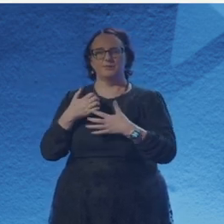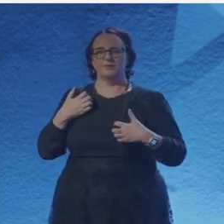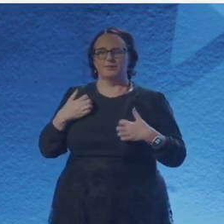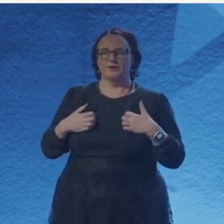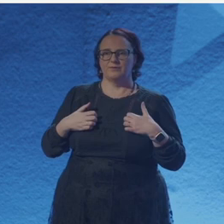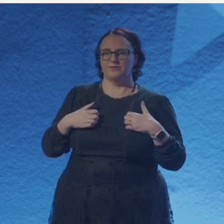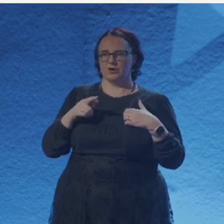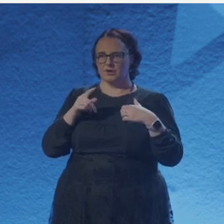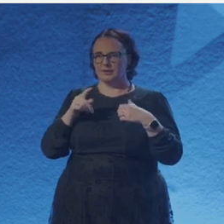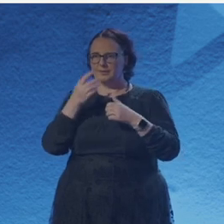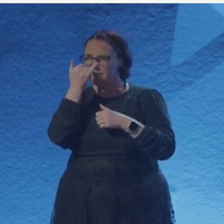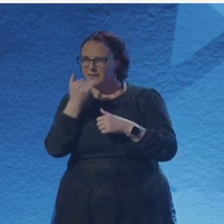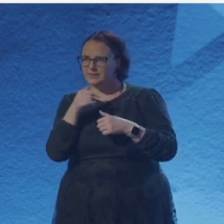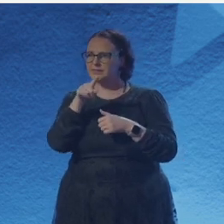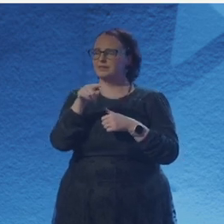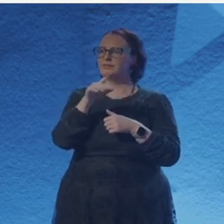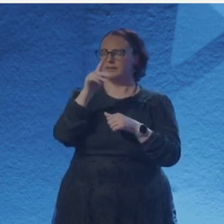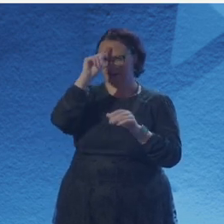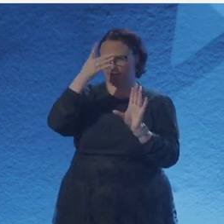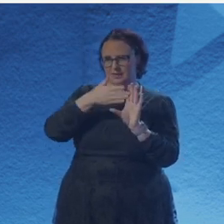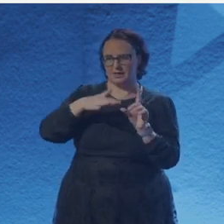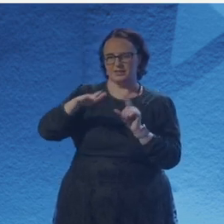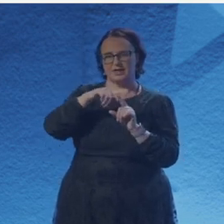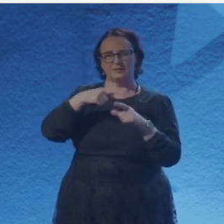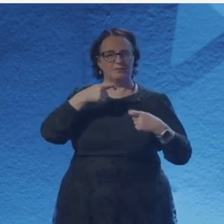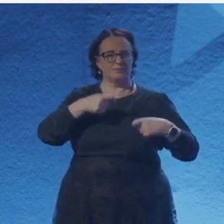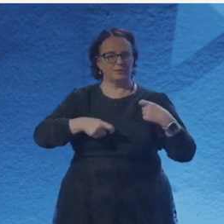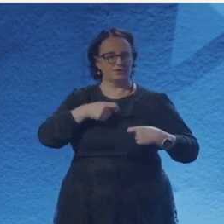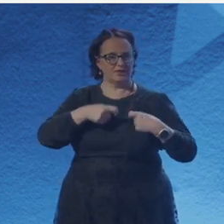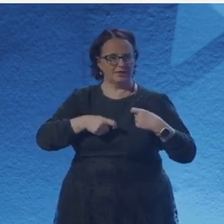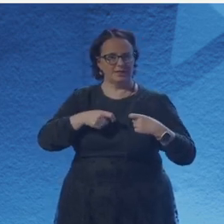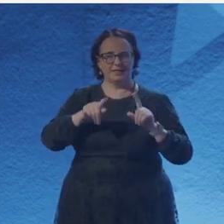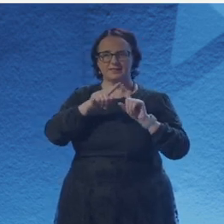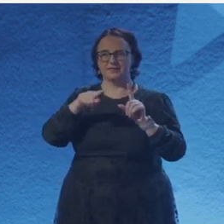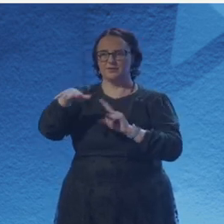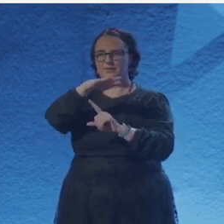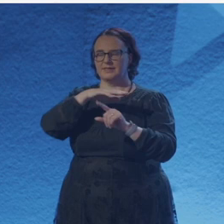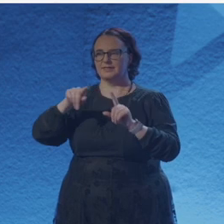So I figured I would drag you on stage and force you to be a poet in front of strangers.